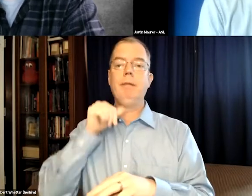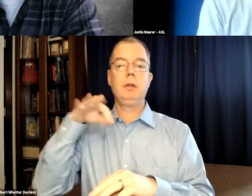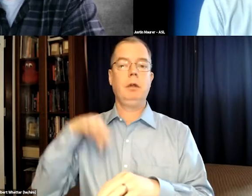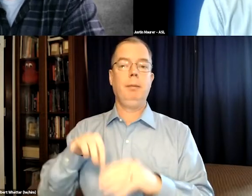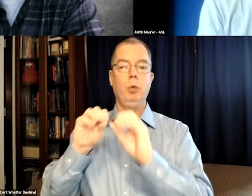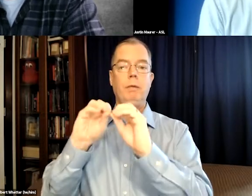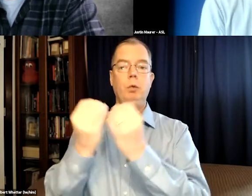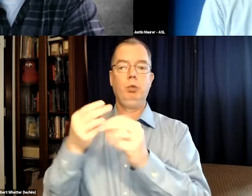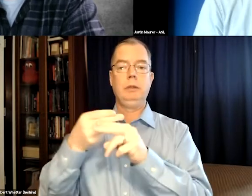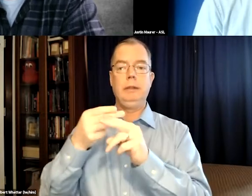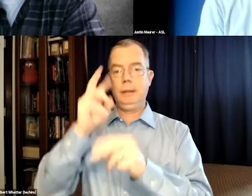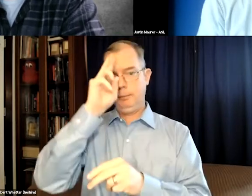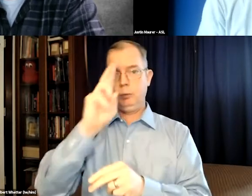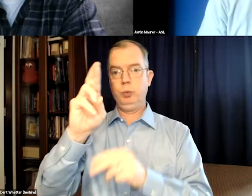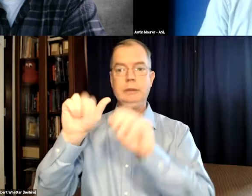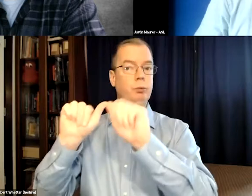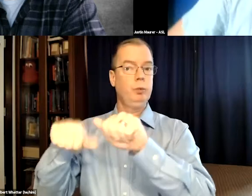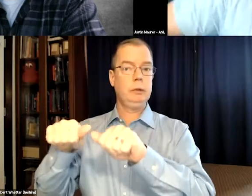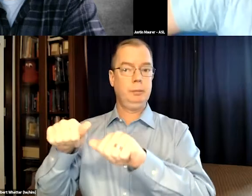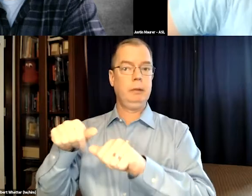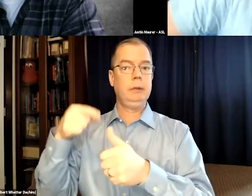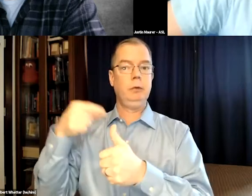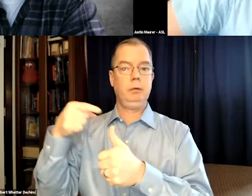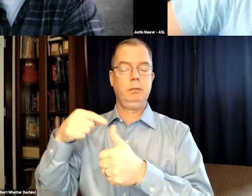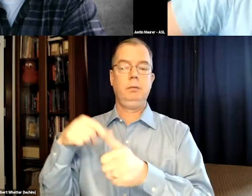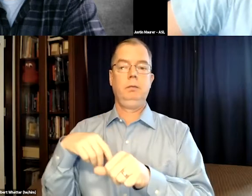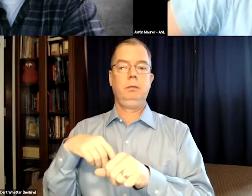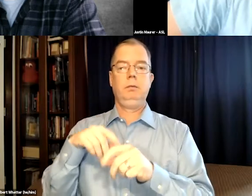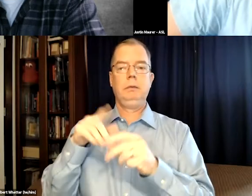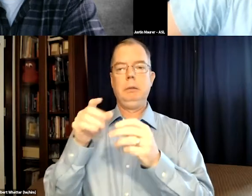And I'm also on the board of a nonprofit organization called Respect Ability.